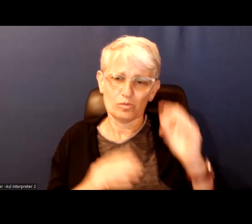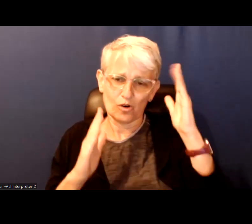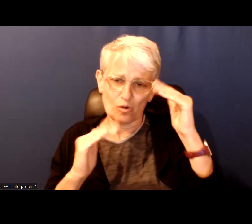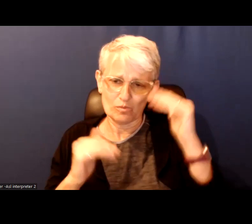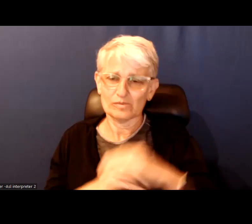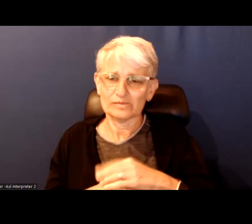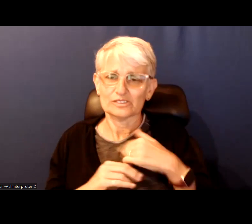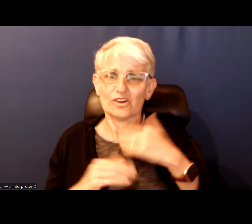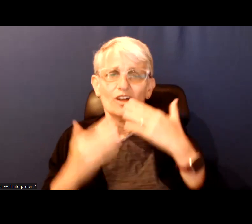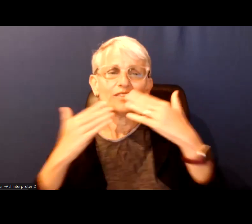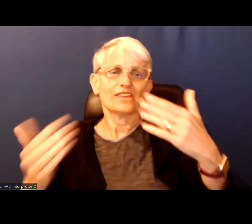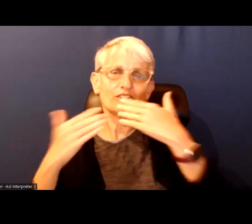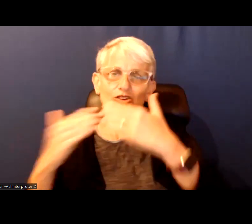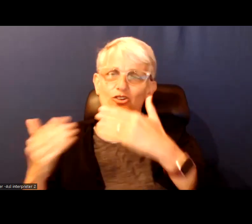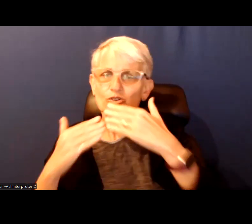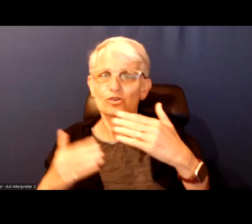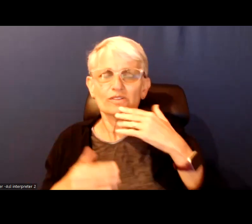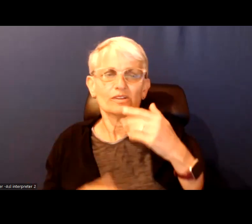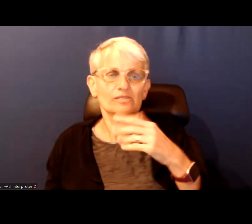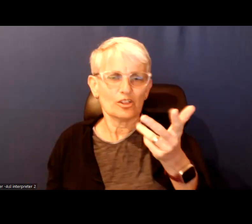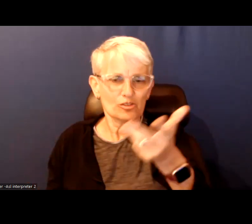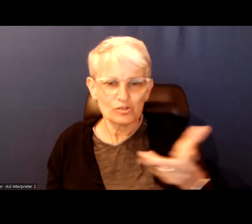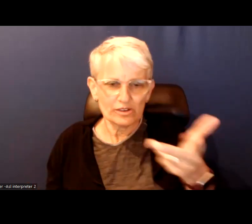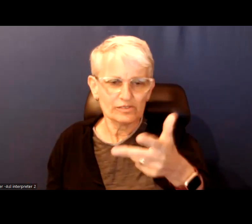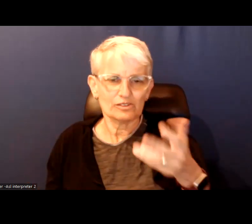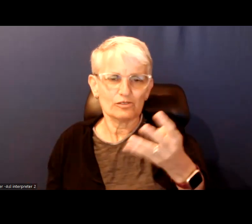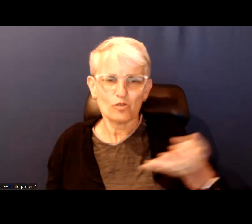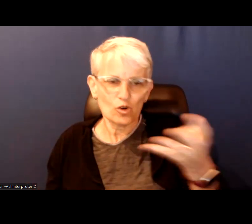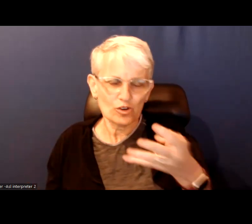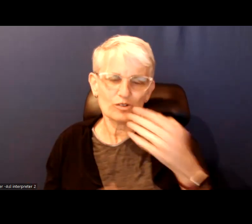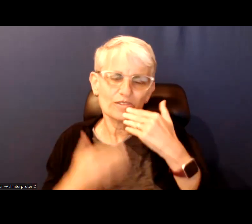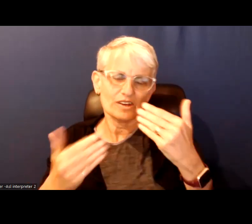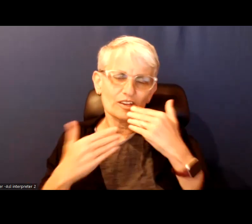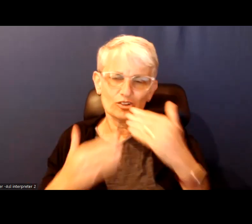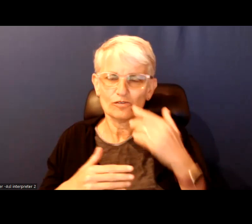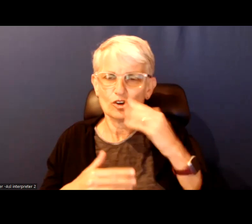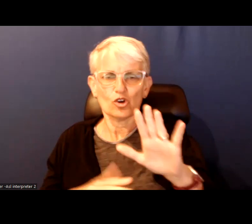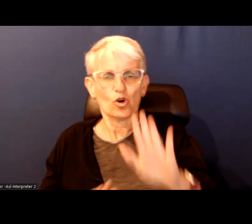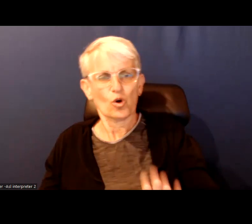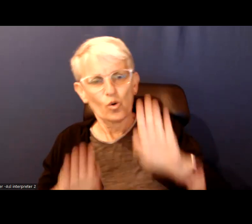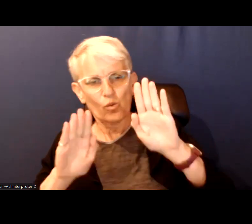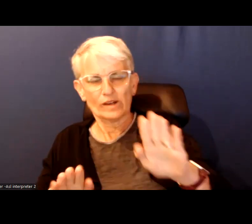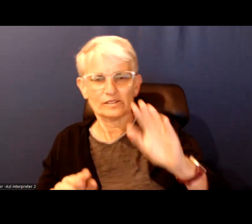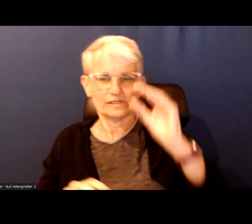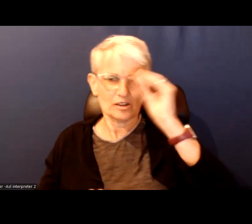So, thank you so much Debbie, Heather, Jennifer, Inori for your wonderful brilliant insight.